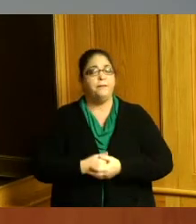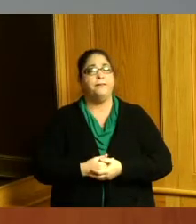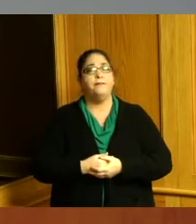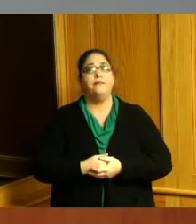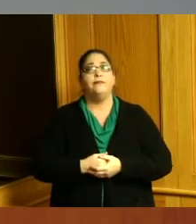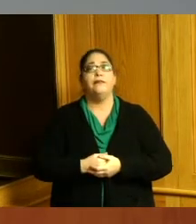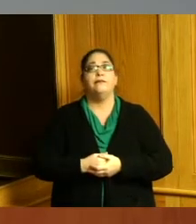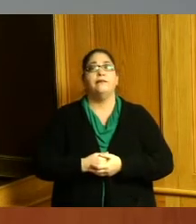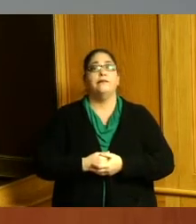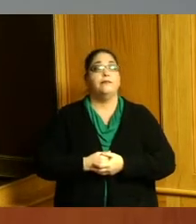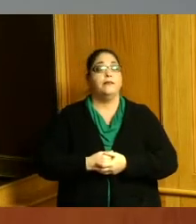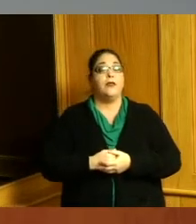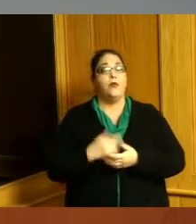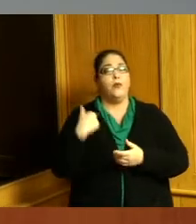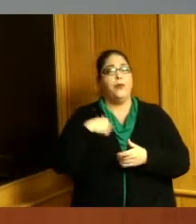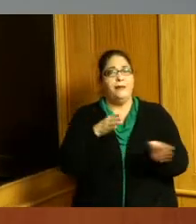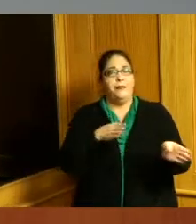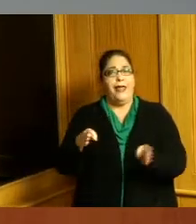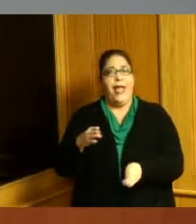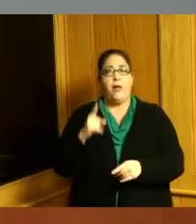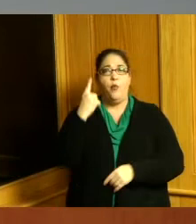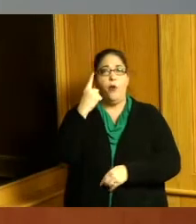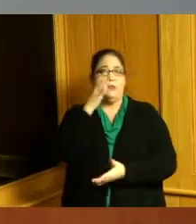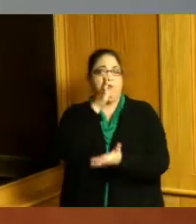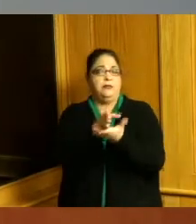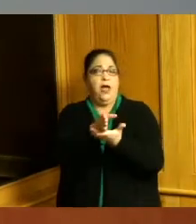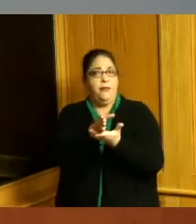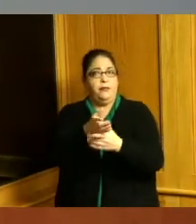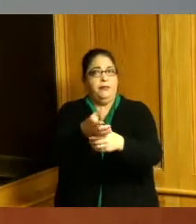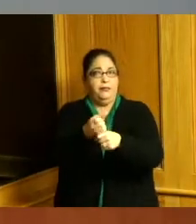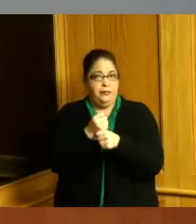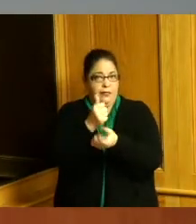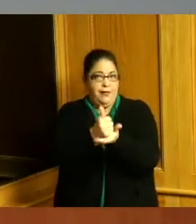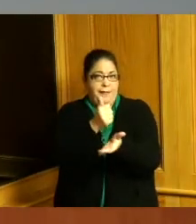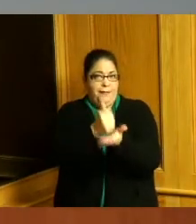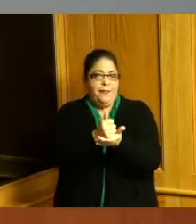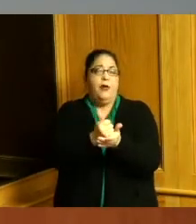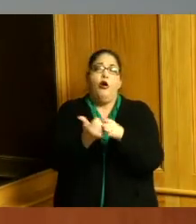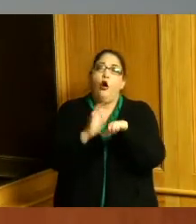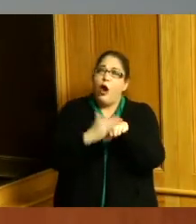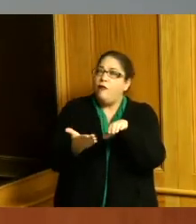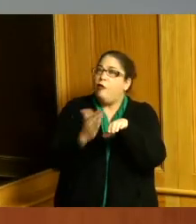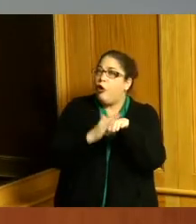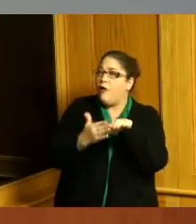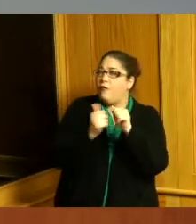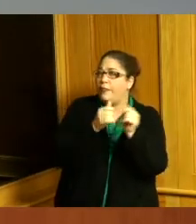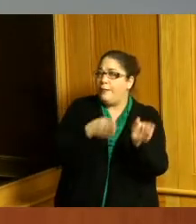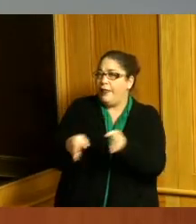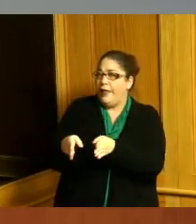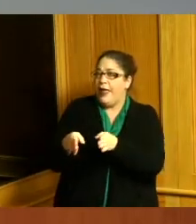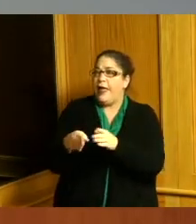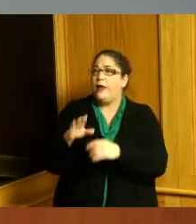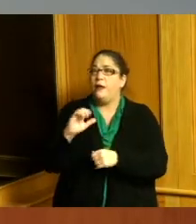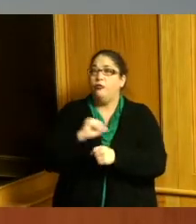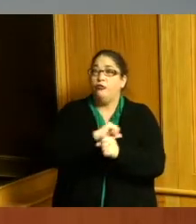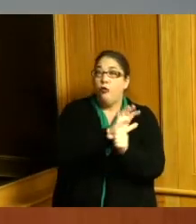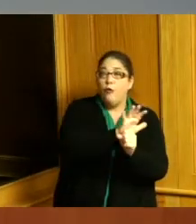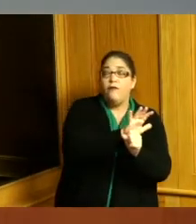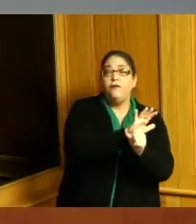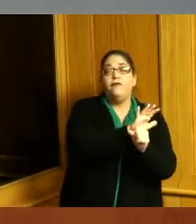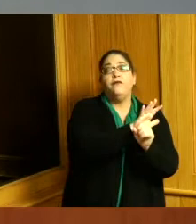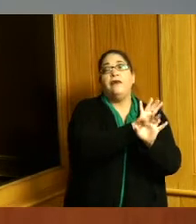he has kind of been going and coming and going as the Covid has impacted how we do business